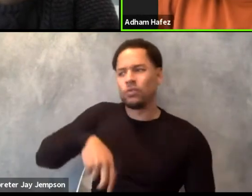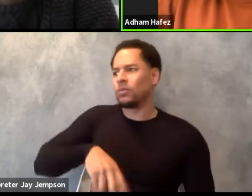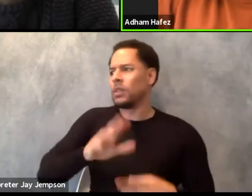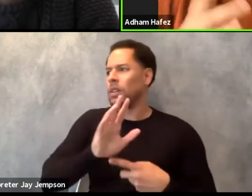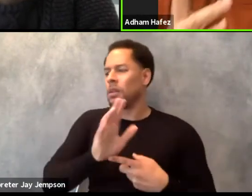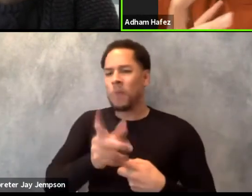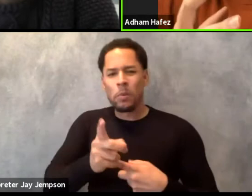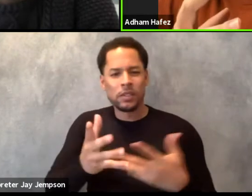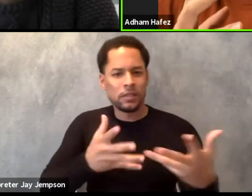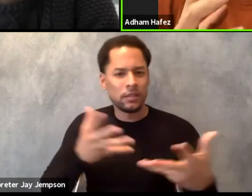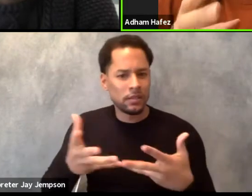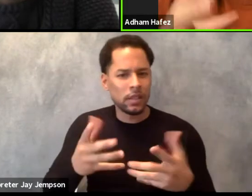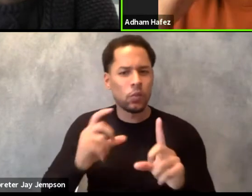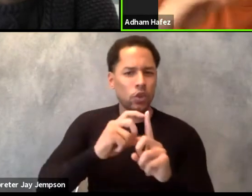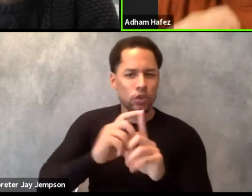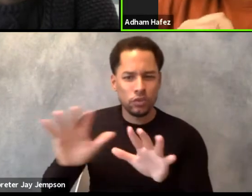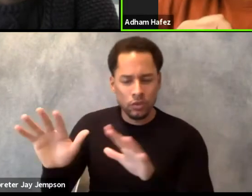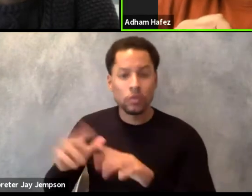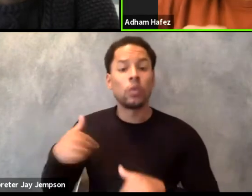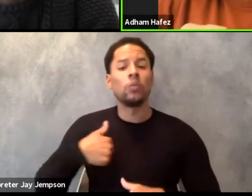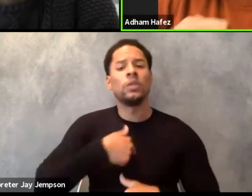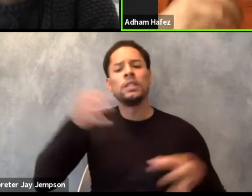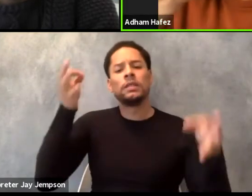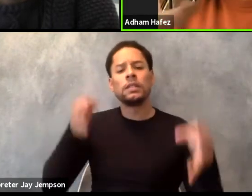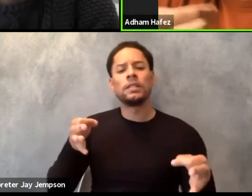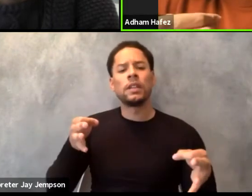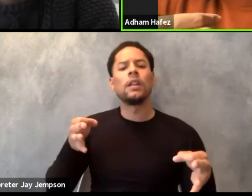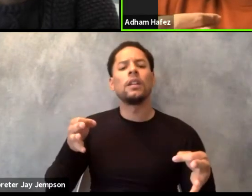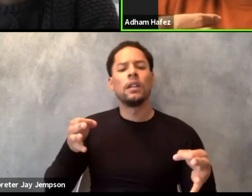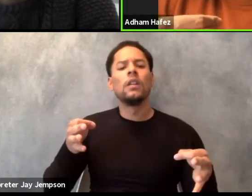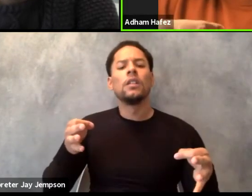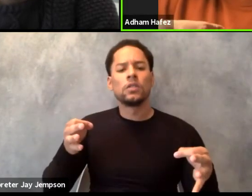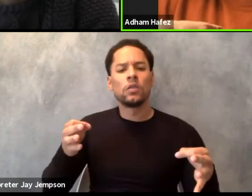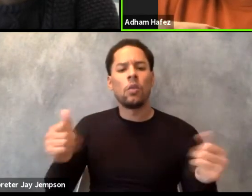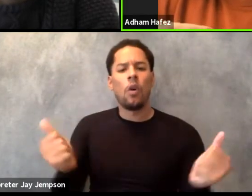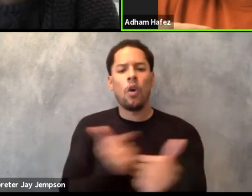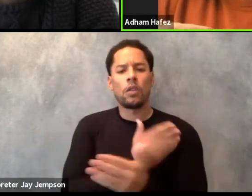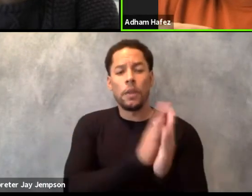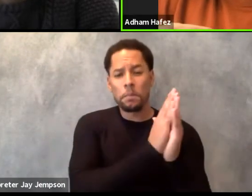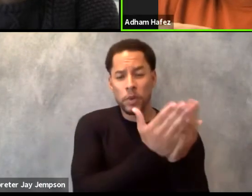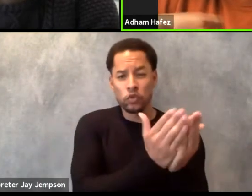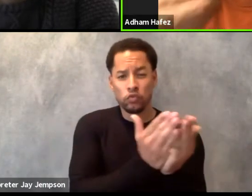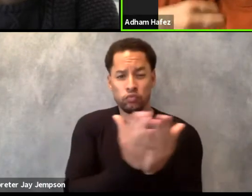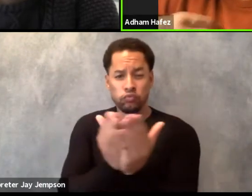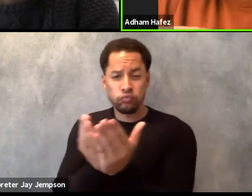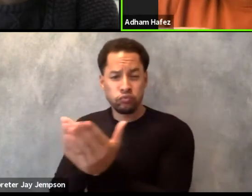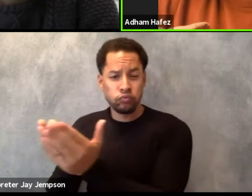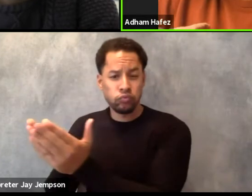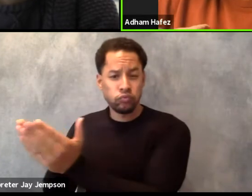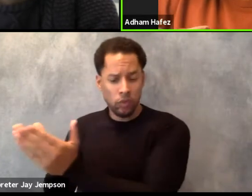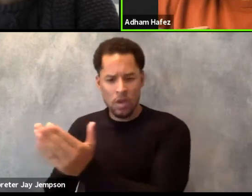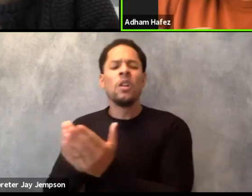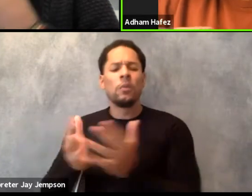So what we did is we decided to take all these texts and put them in data analysis programs